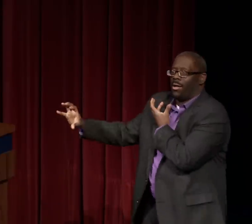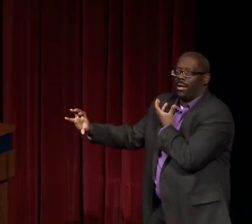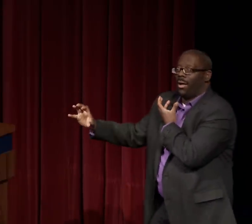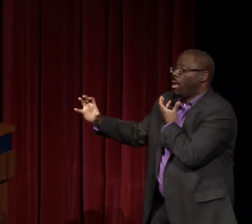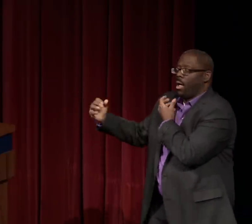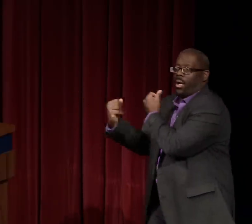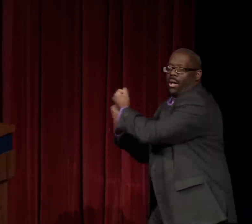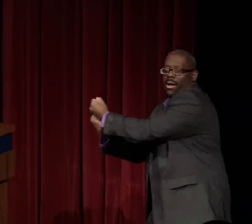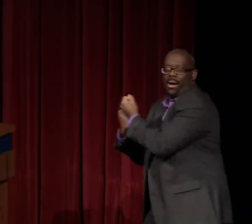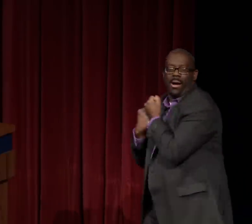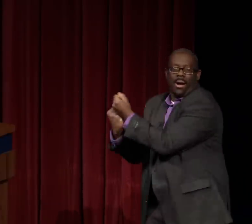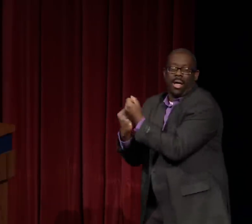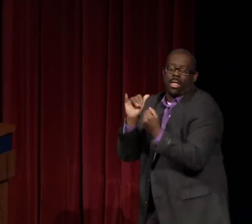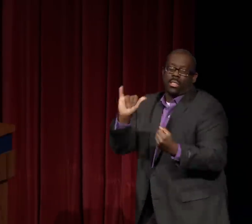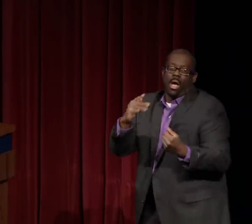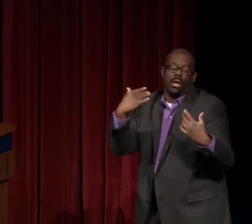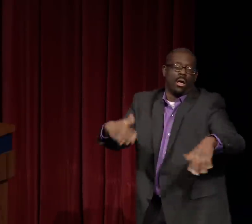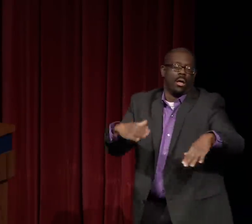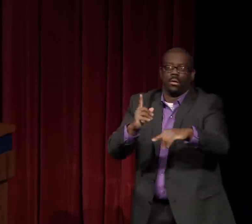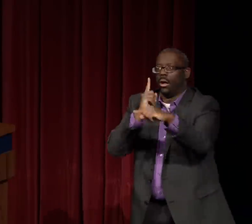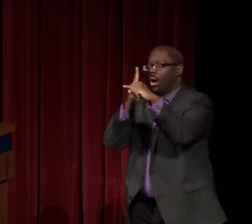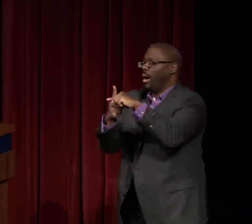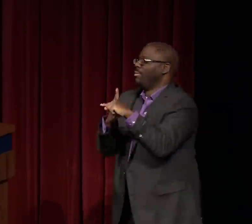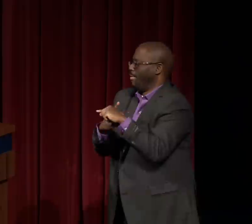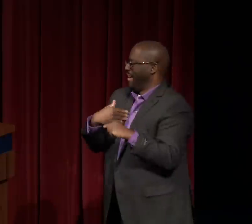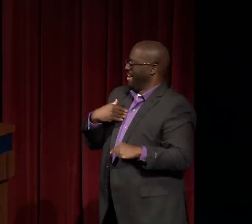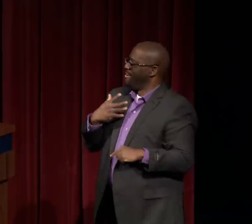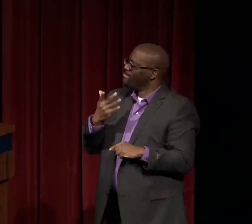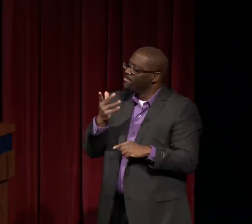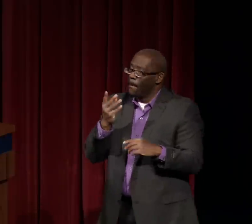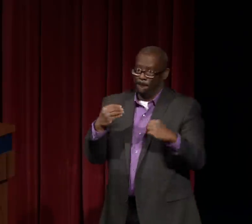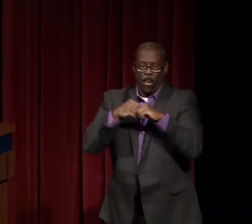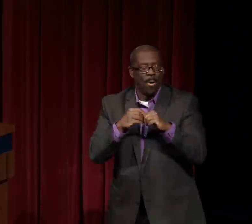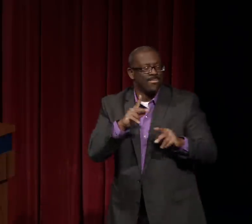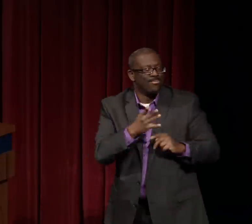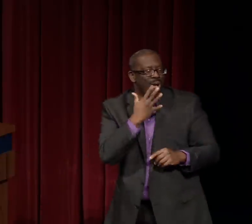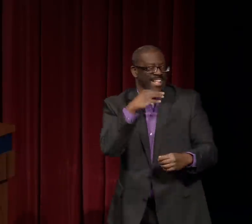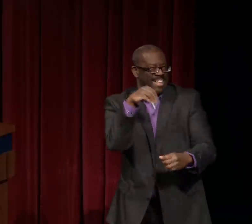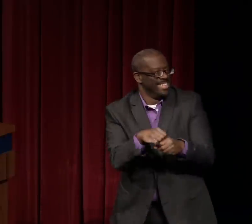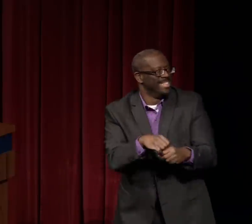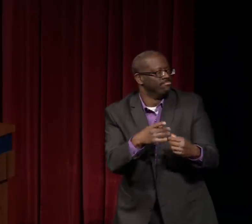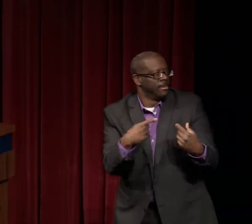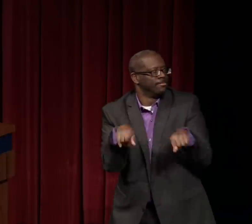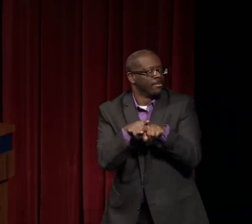and my people to fight. This time I had her beside me.